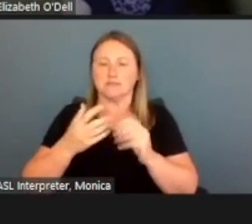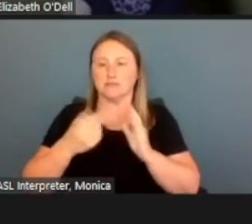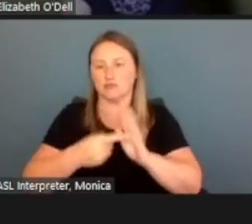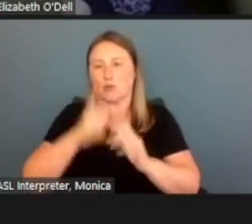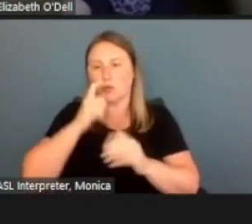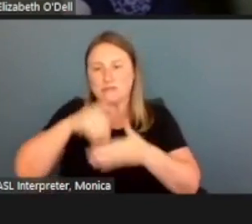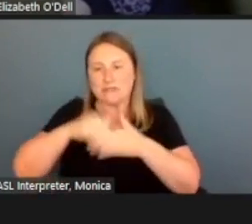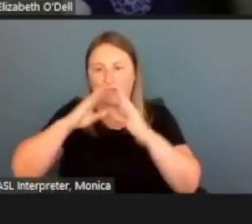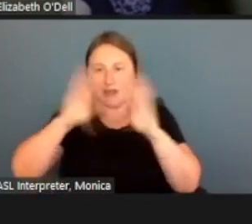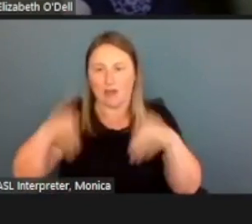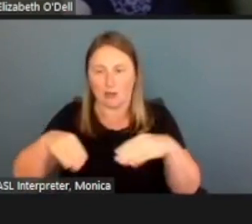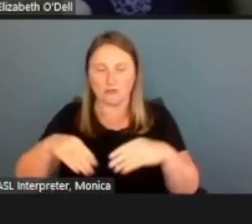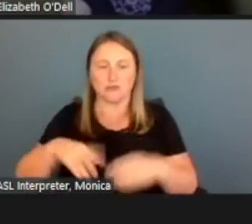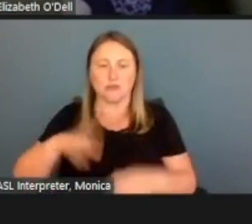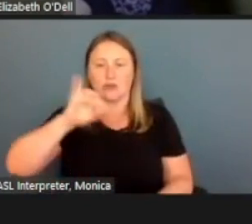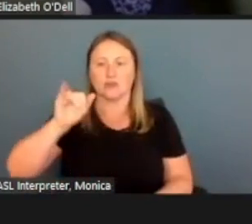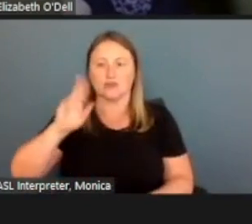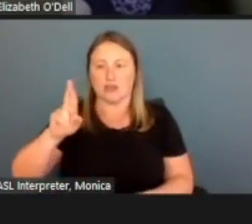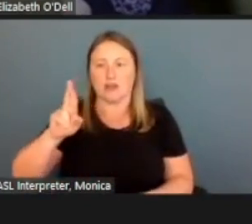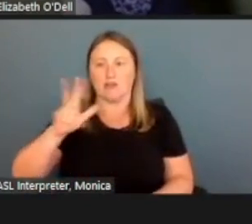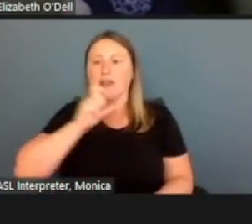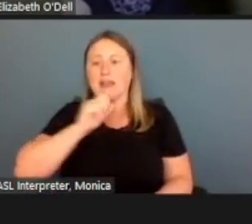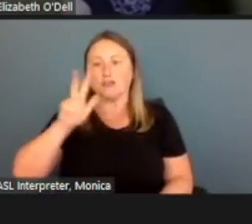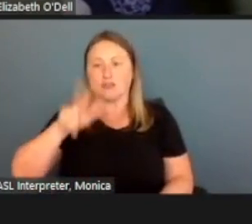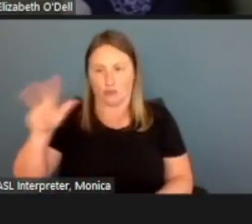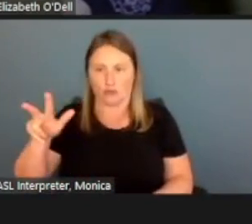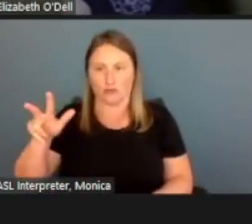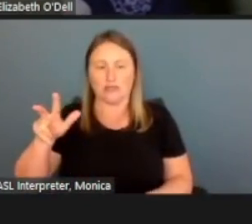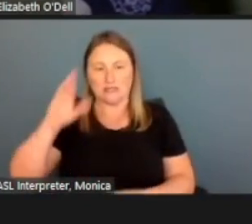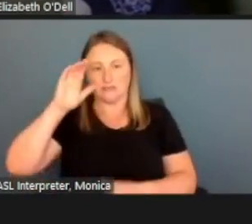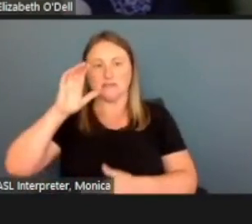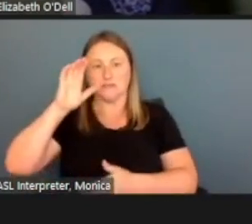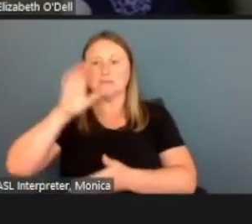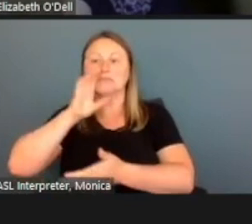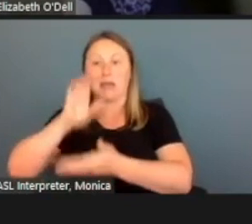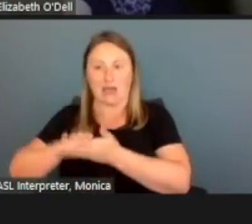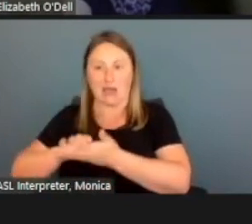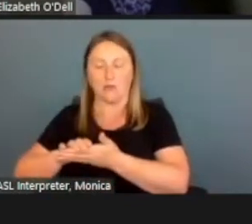So Jennifer, age 33, is the spouse of Fernando, age 28.